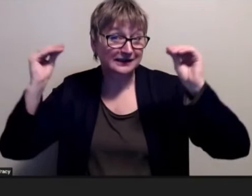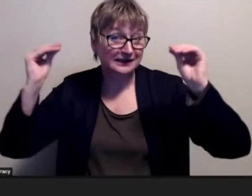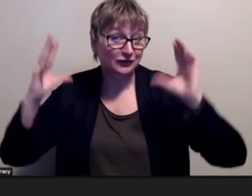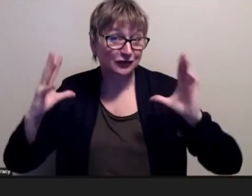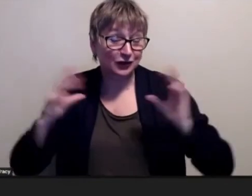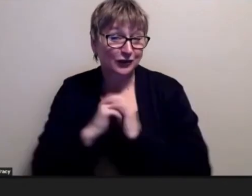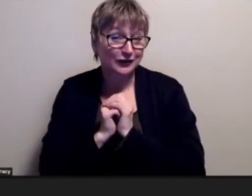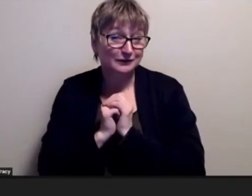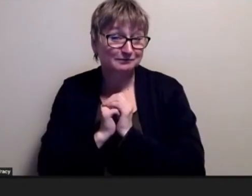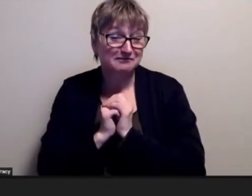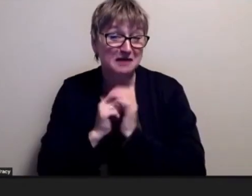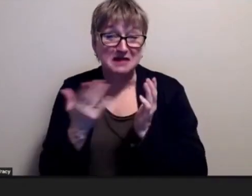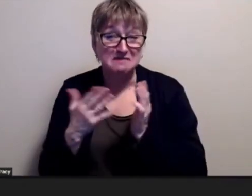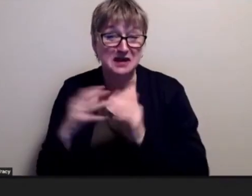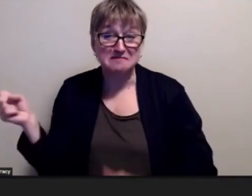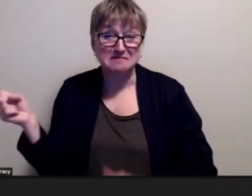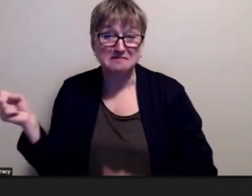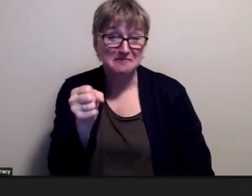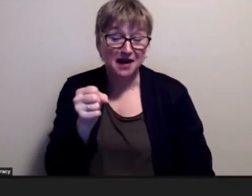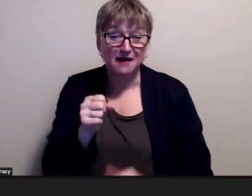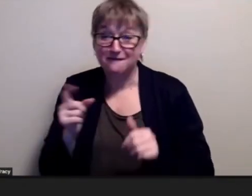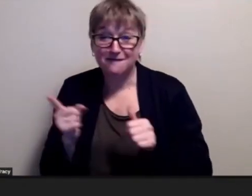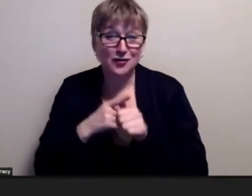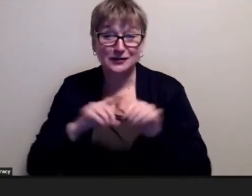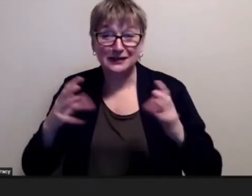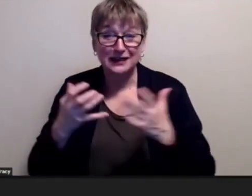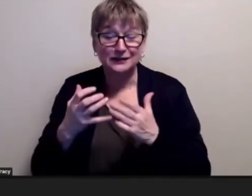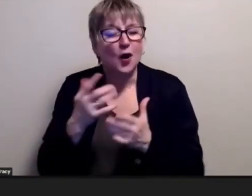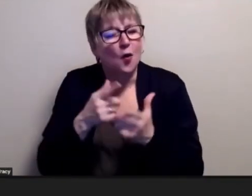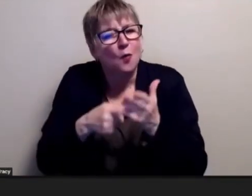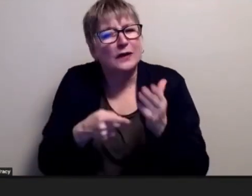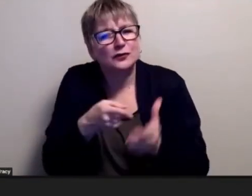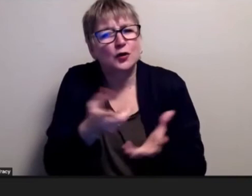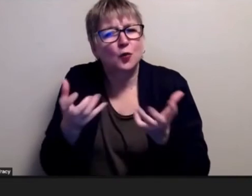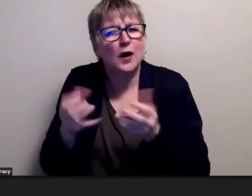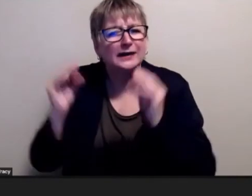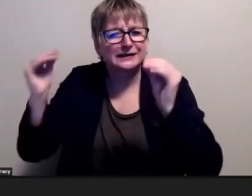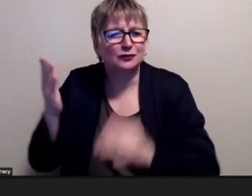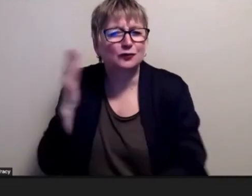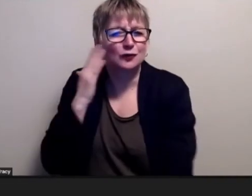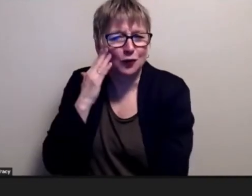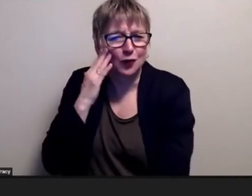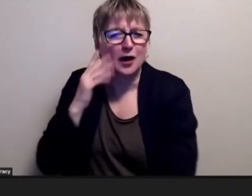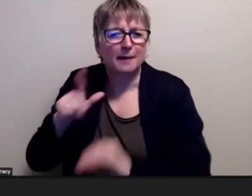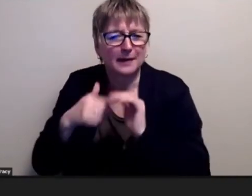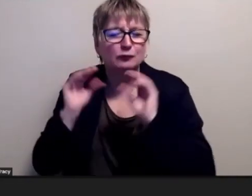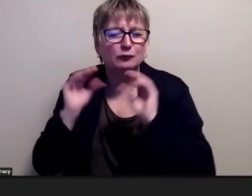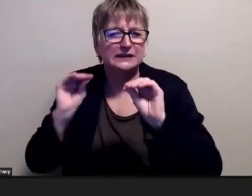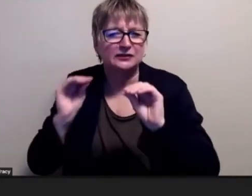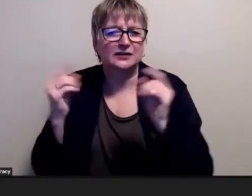first time what would you want to teach you to know about teaching someone without studying